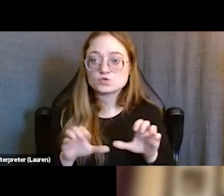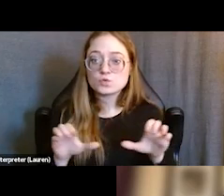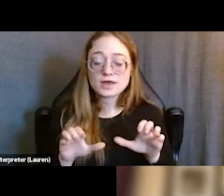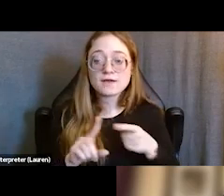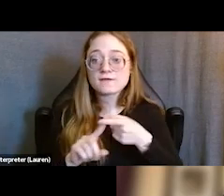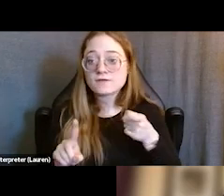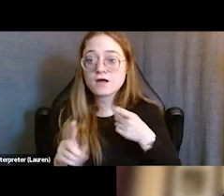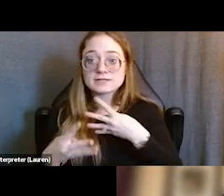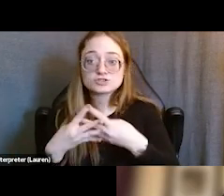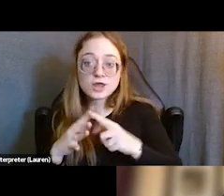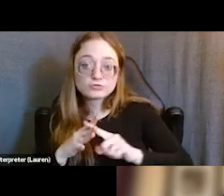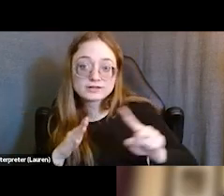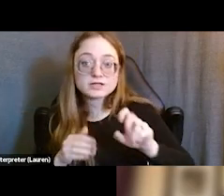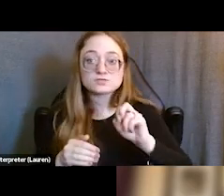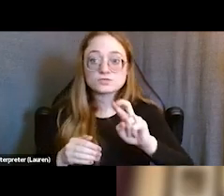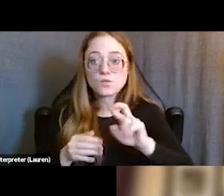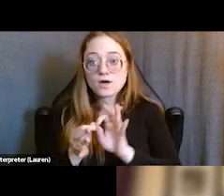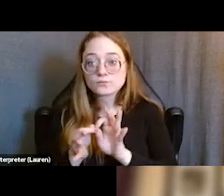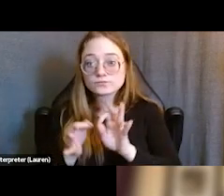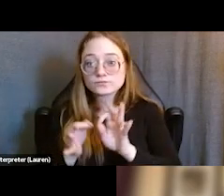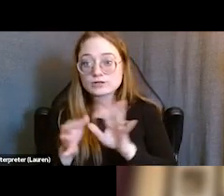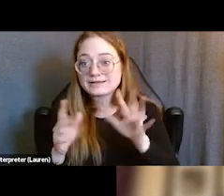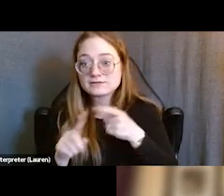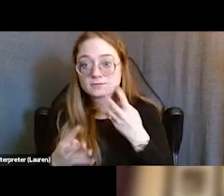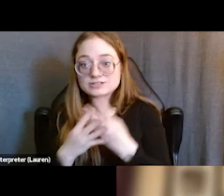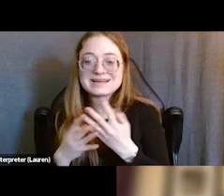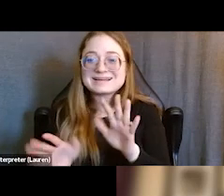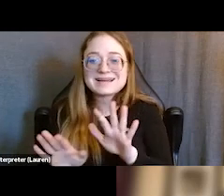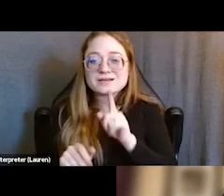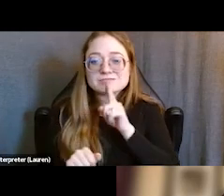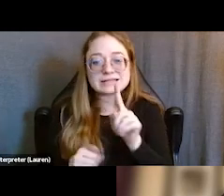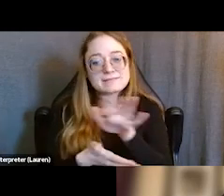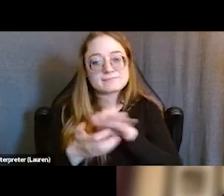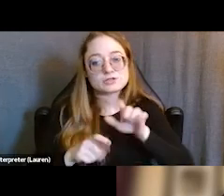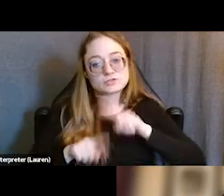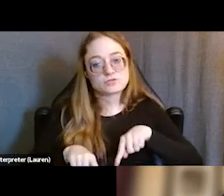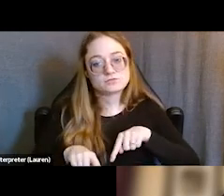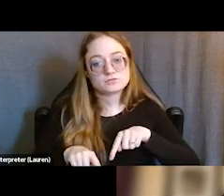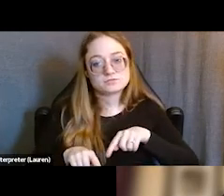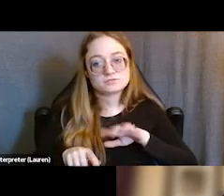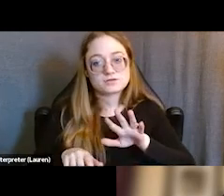is work that has mixed results at the best of times to be completely honest